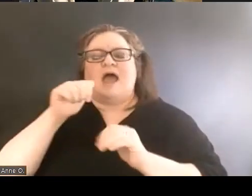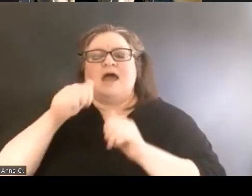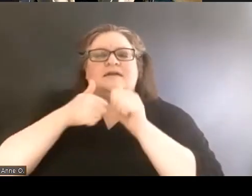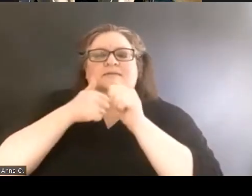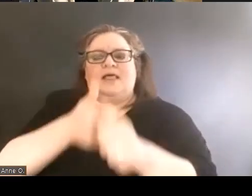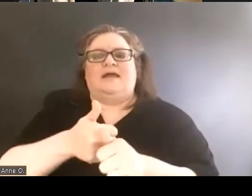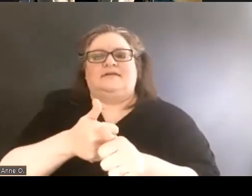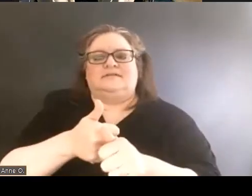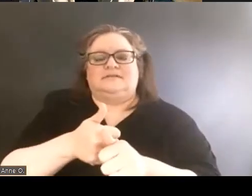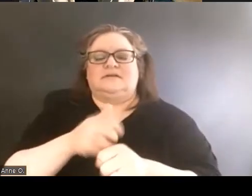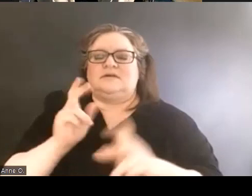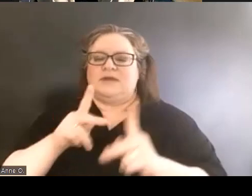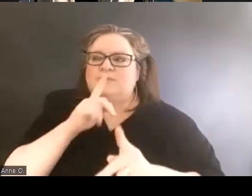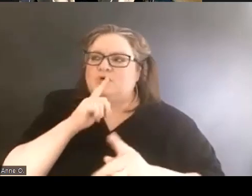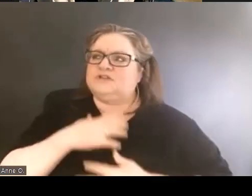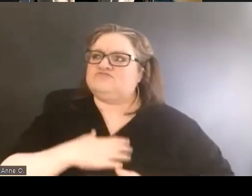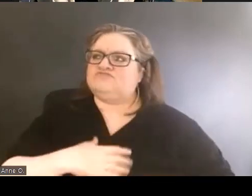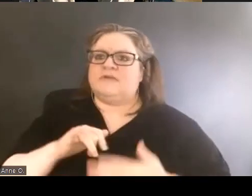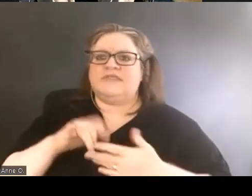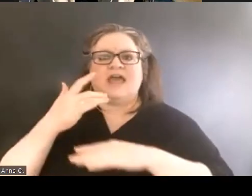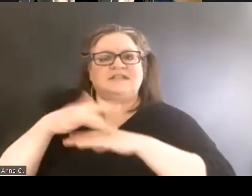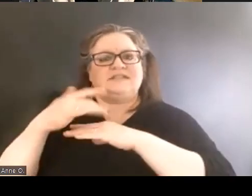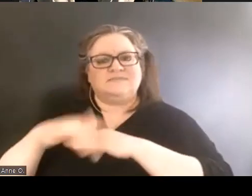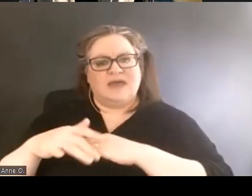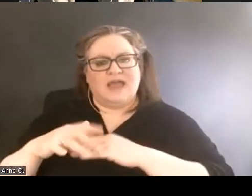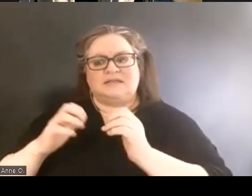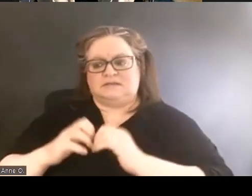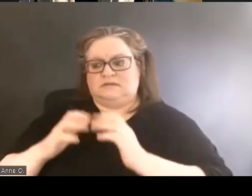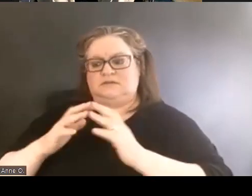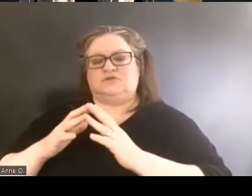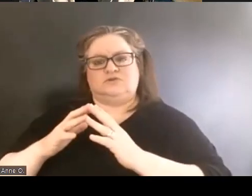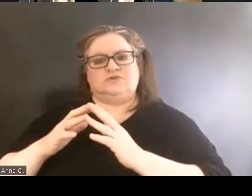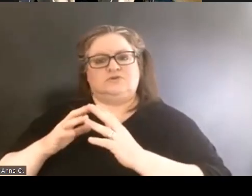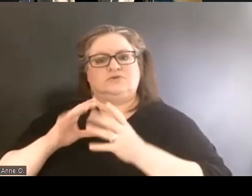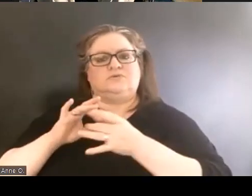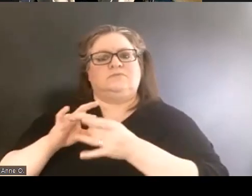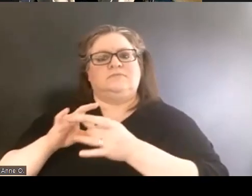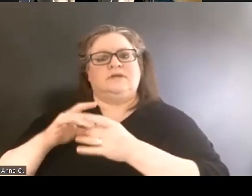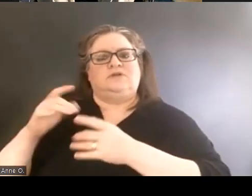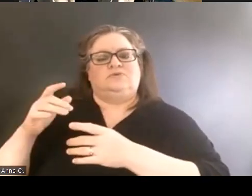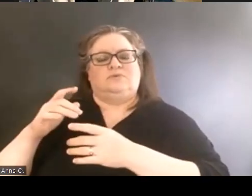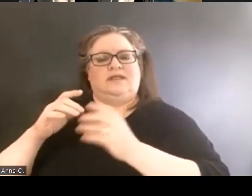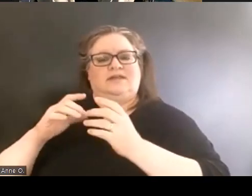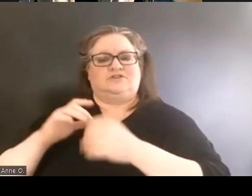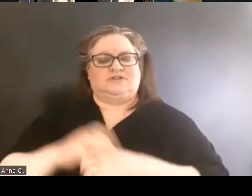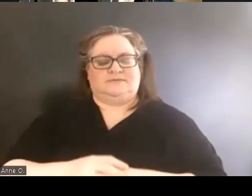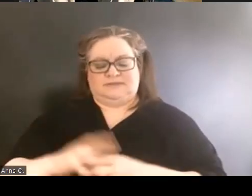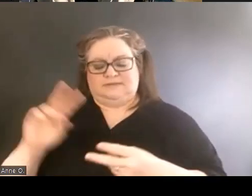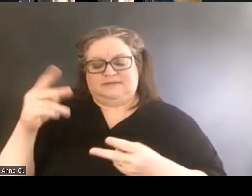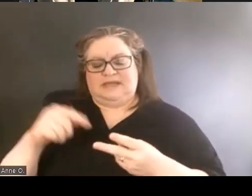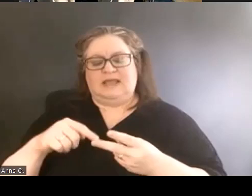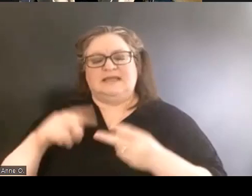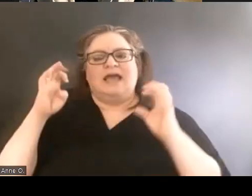Folks really crave that space to organically build relationships. Second is education through empowerment.